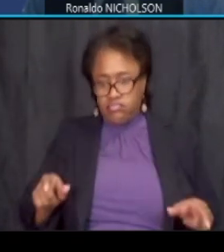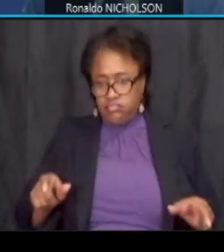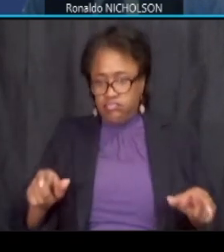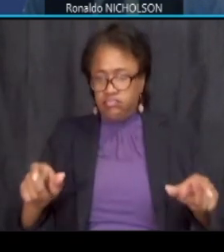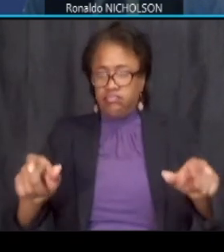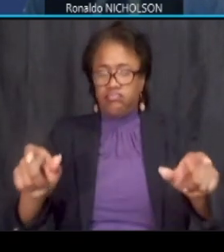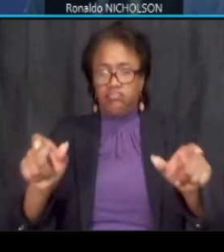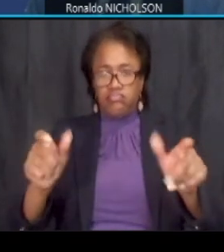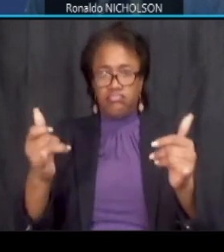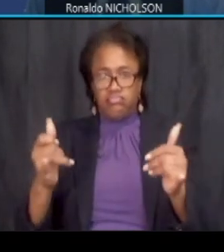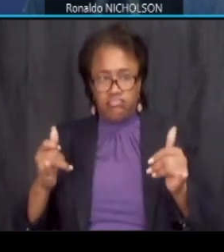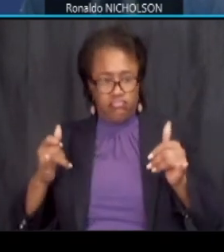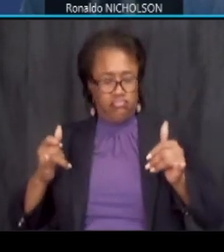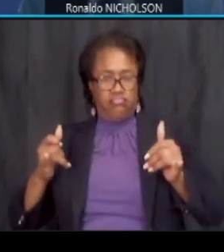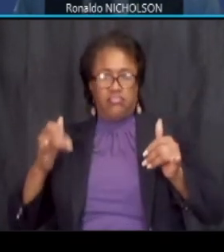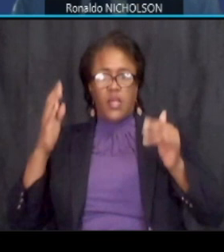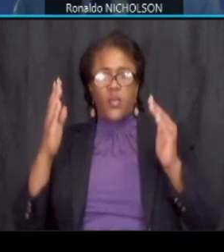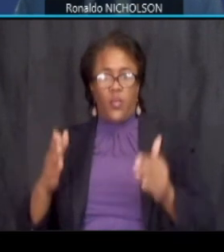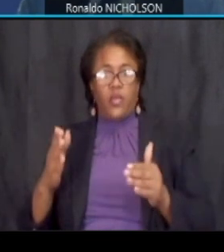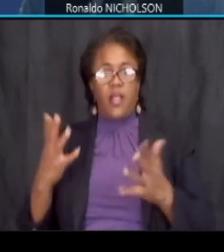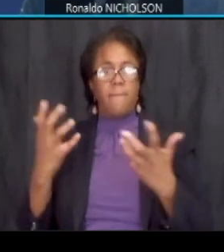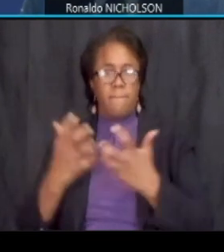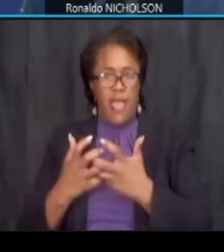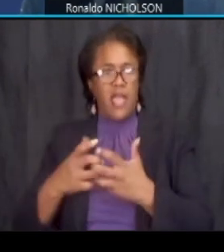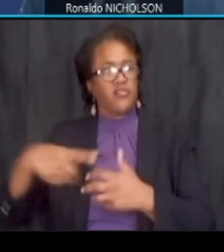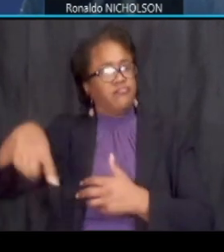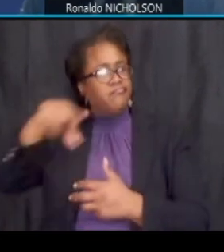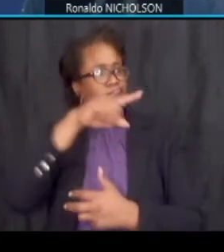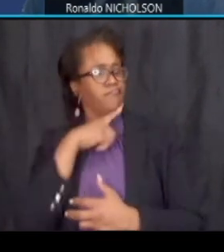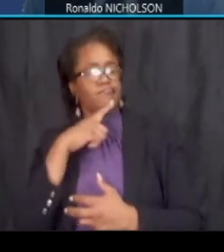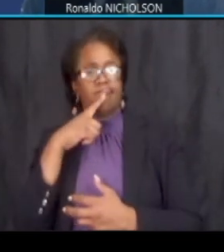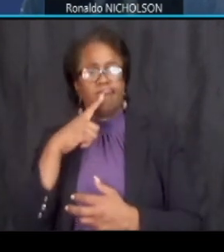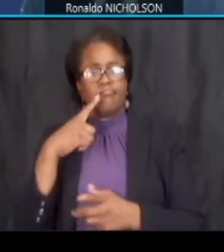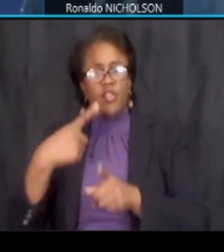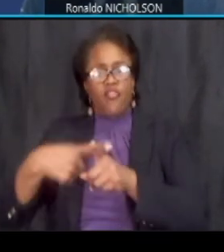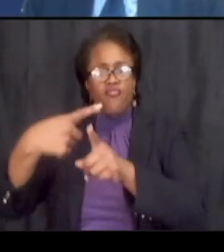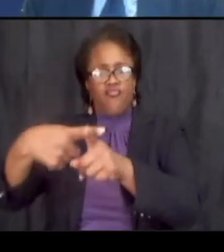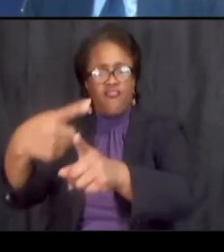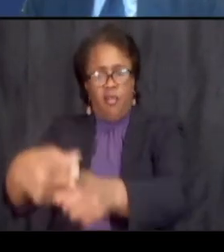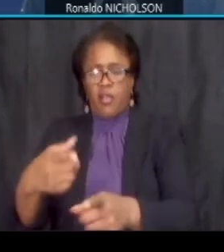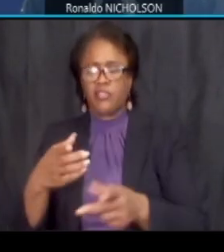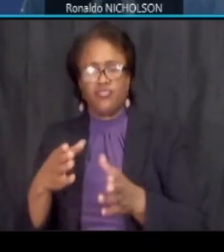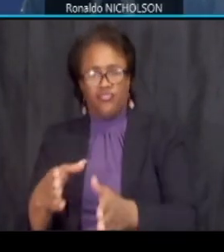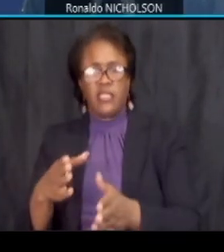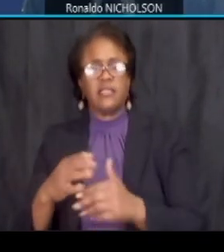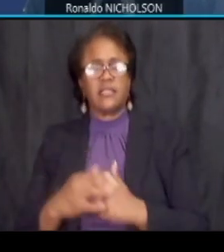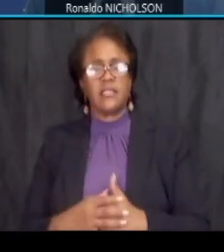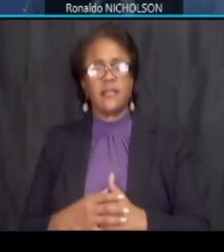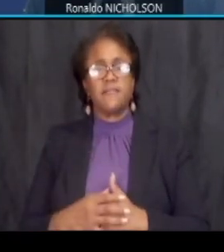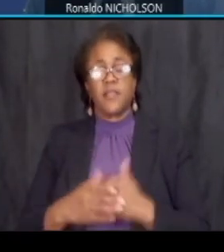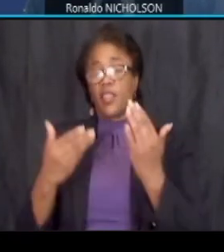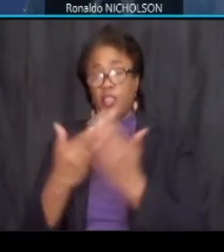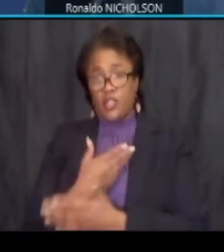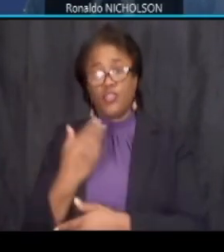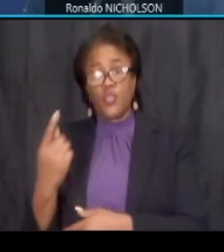to match the existing crosswalks throughout the corridor um the new crosswalk will be the be